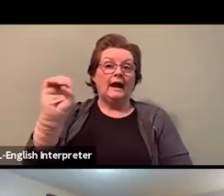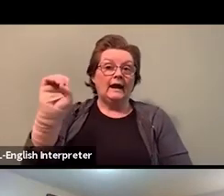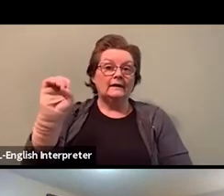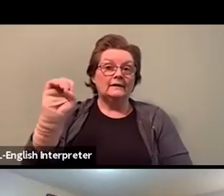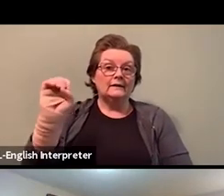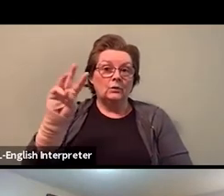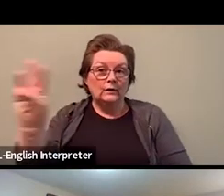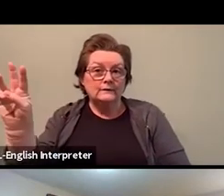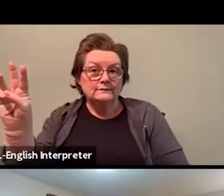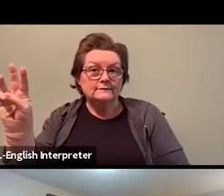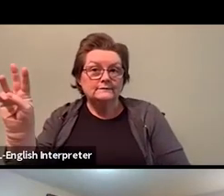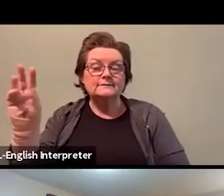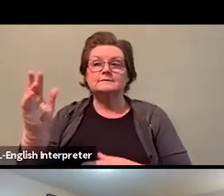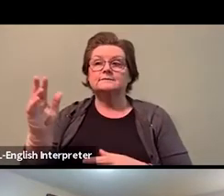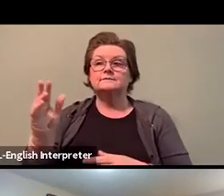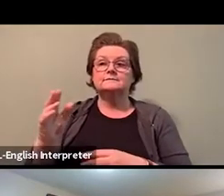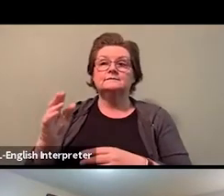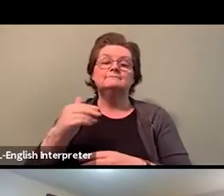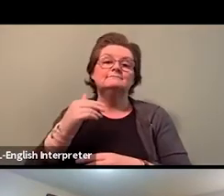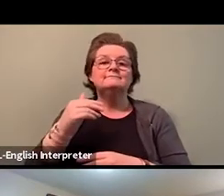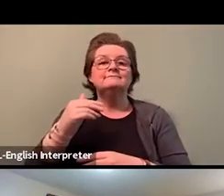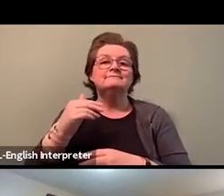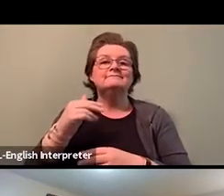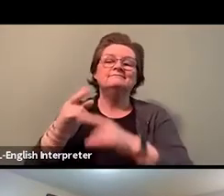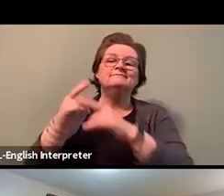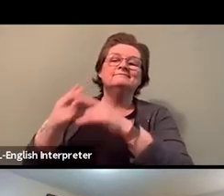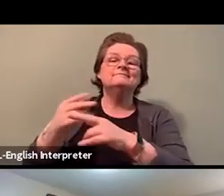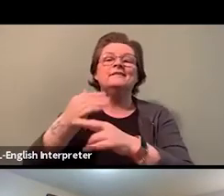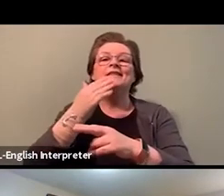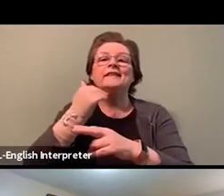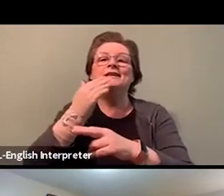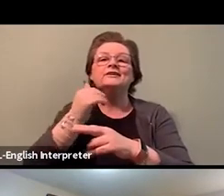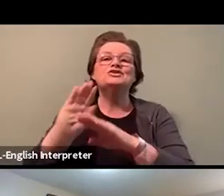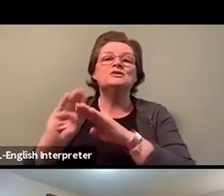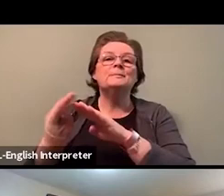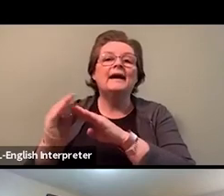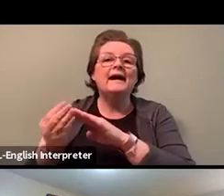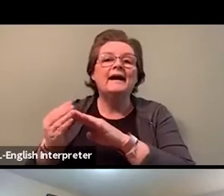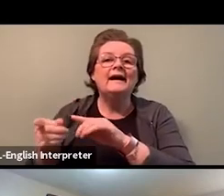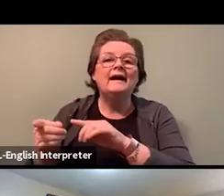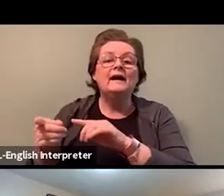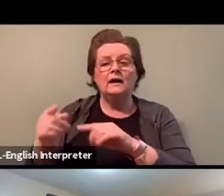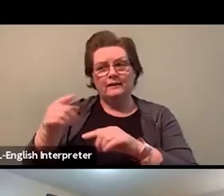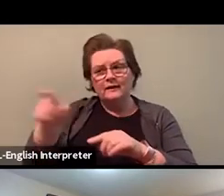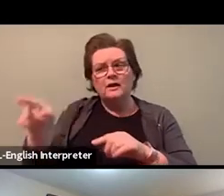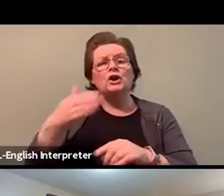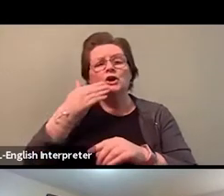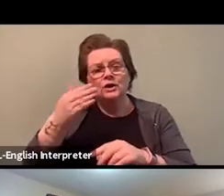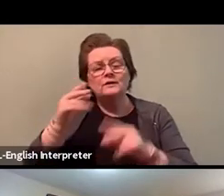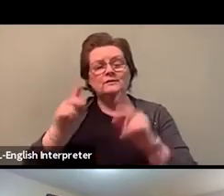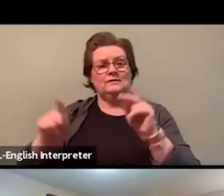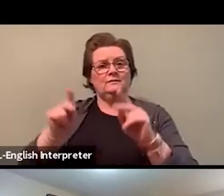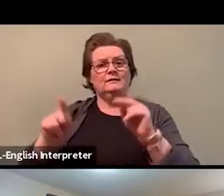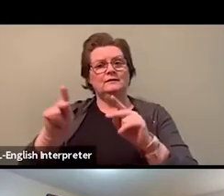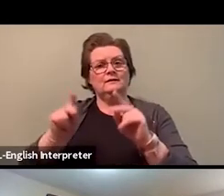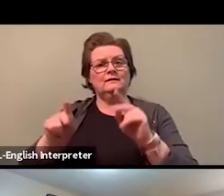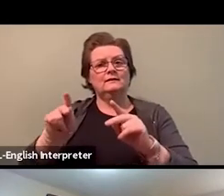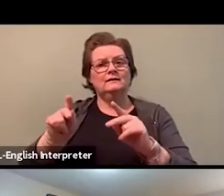I'm thinking about the folks who, you know, are trying to be good tenants. They are good tenants, you know.